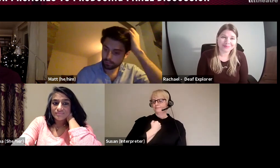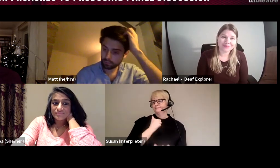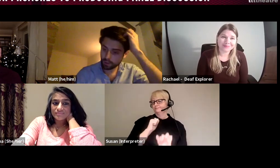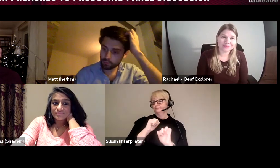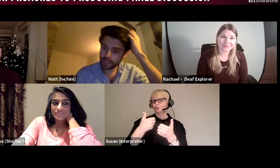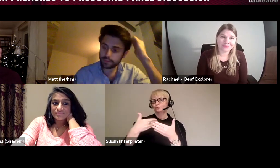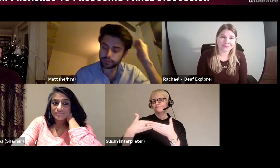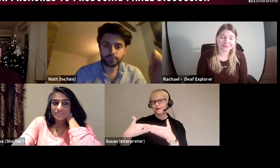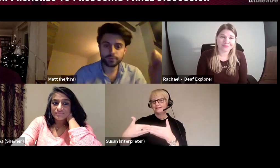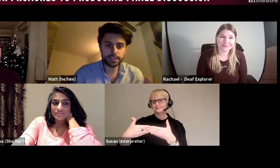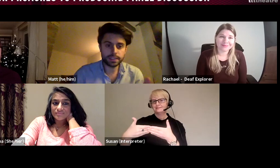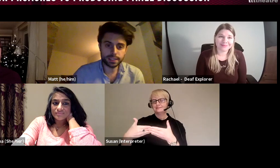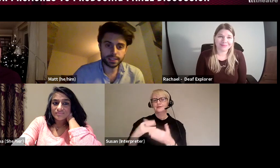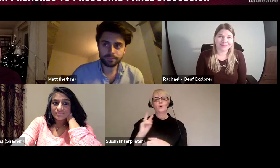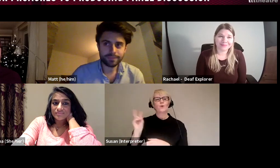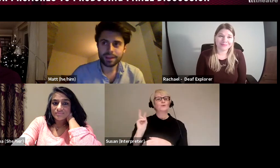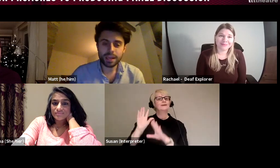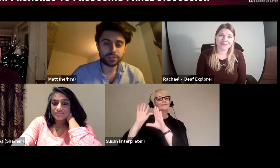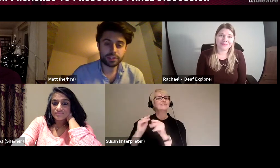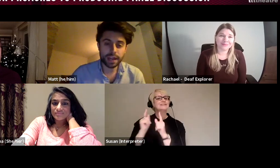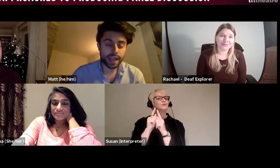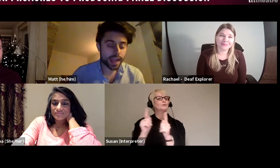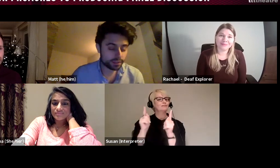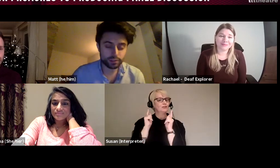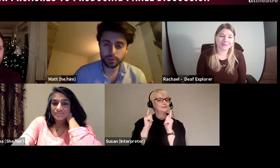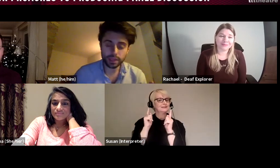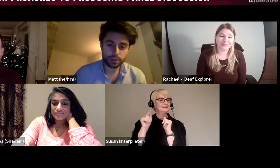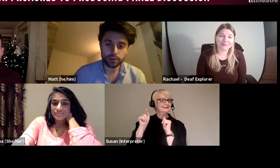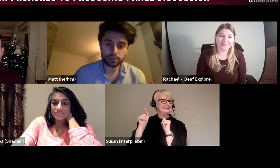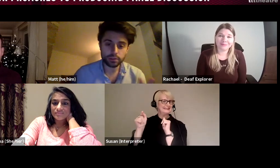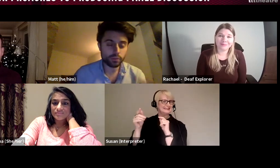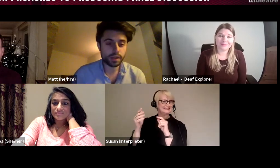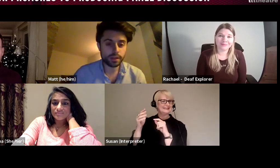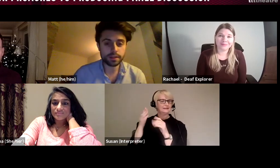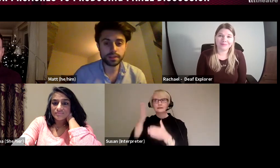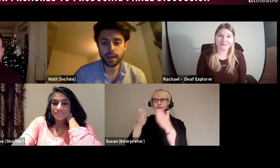when we left university together he was just getting any job that he could to work in Theatre